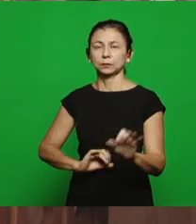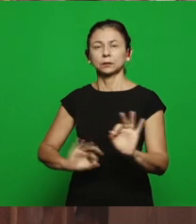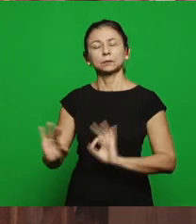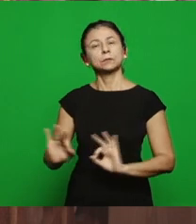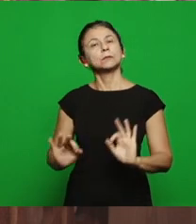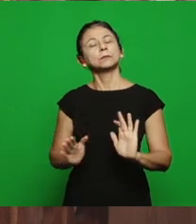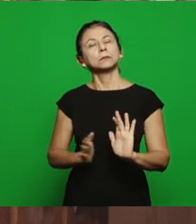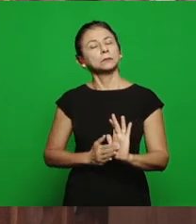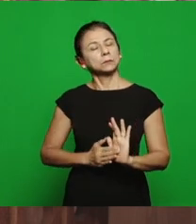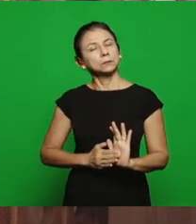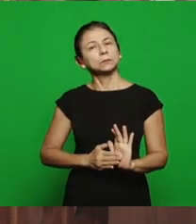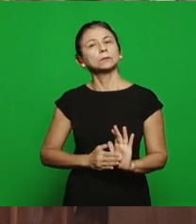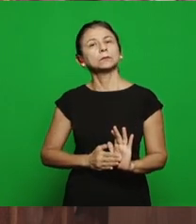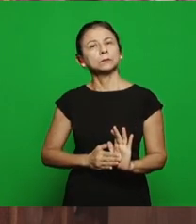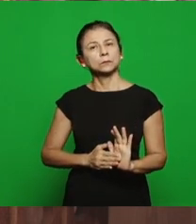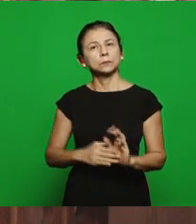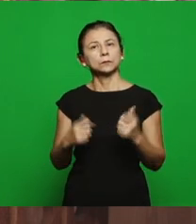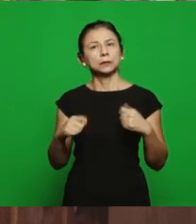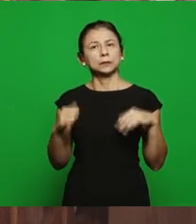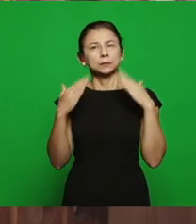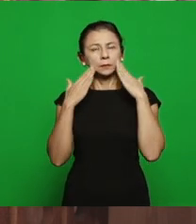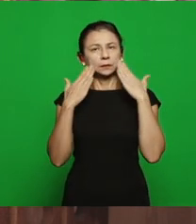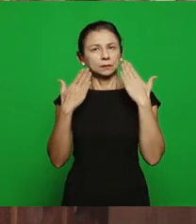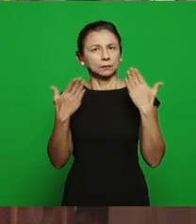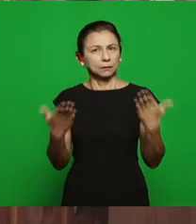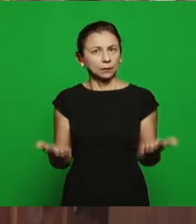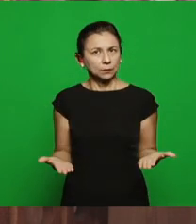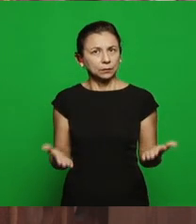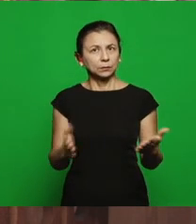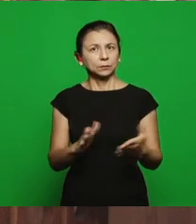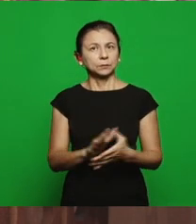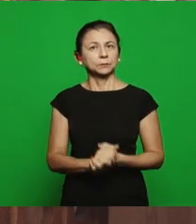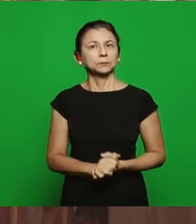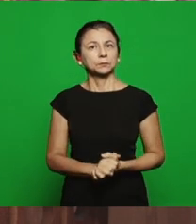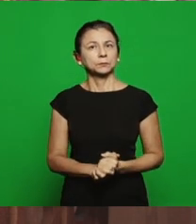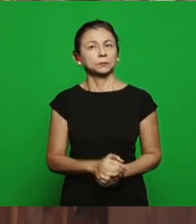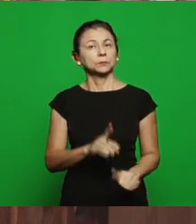has to be presented in the right time